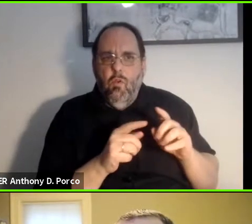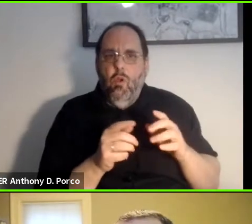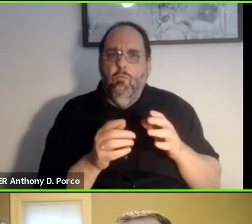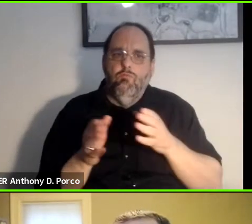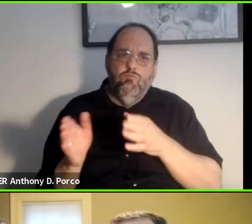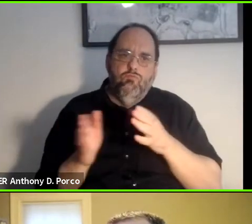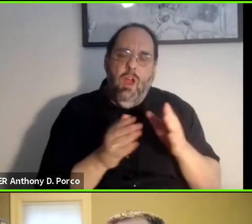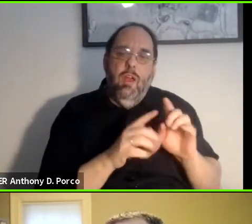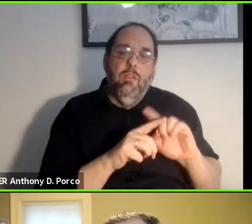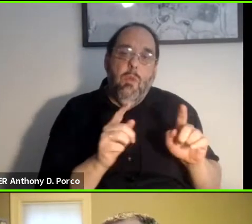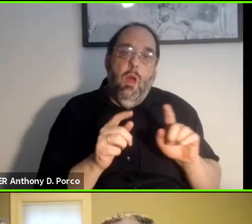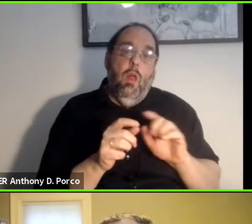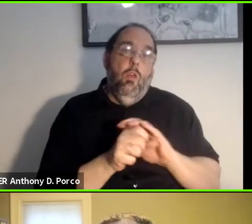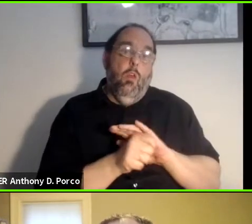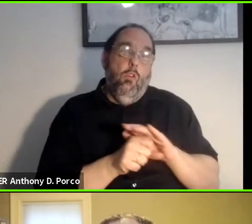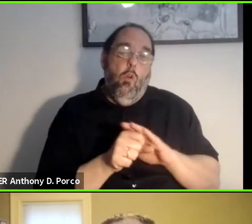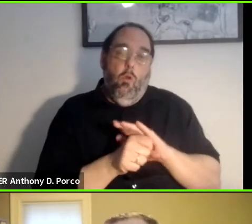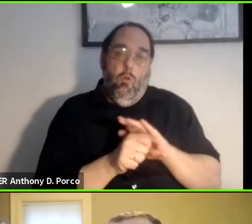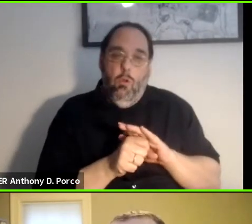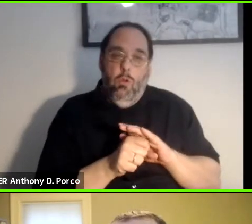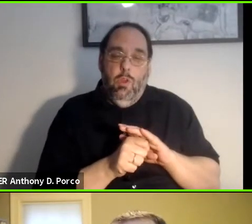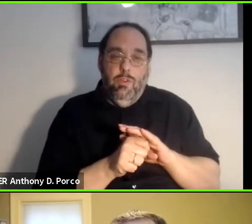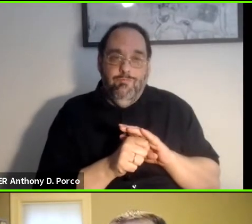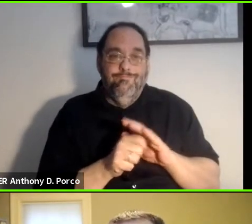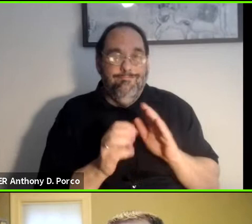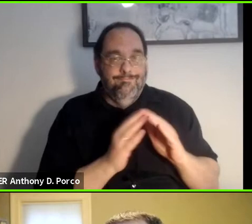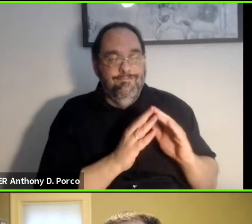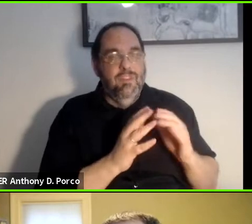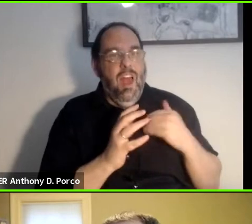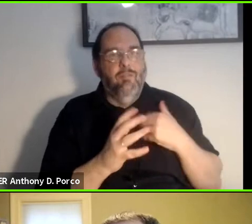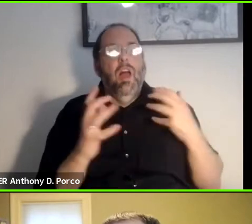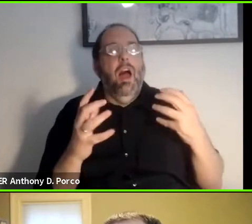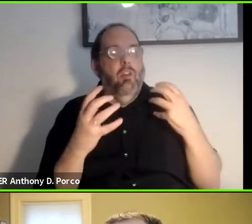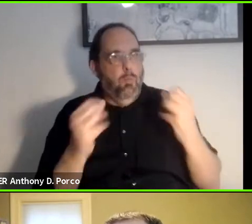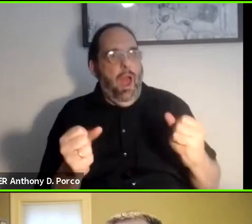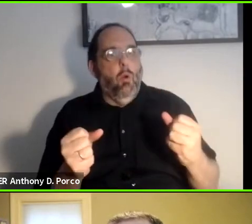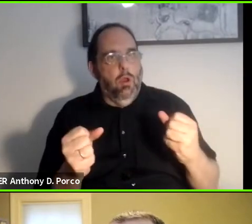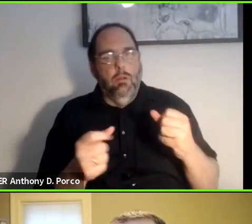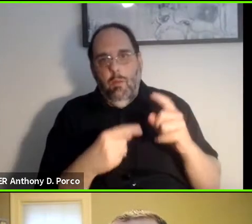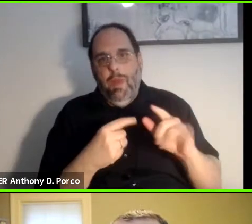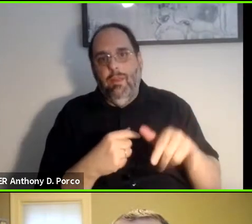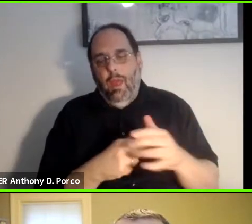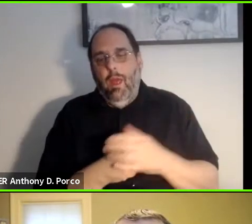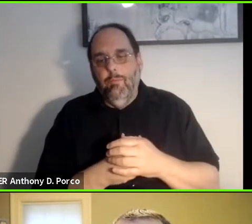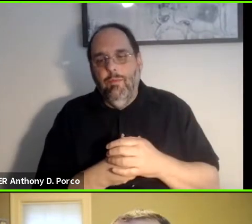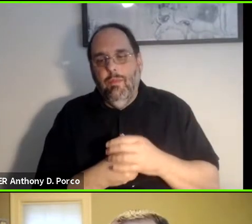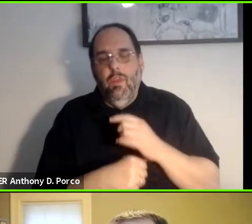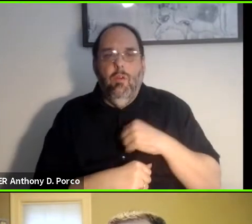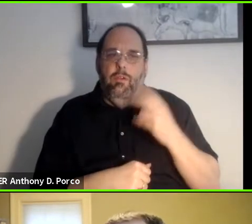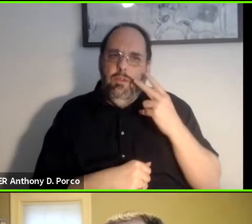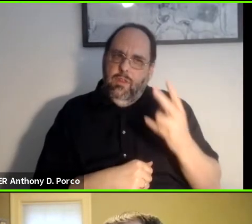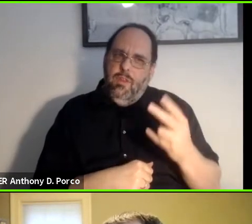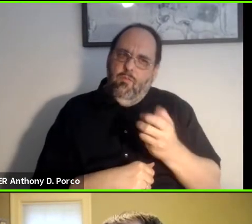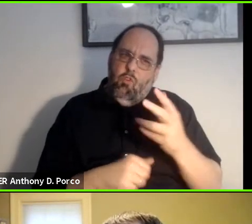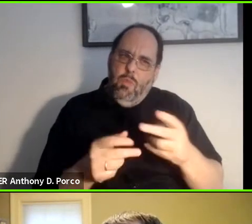But the local municipalities have an enormous amount of power in this regard. And we have seen this in a couple of different places around the country.